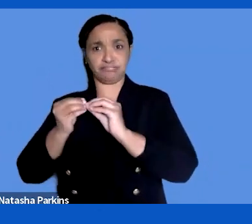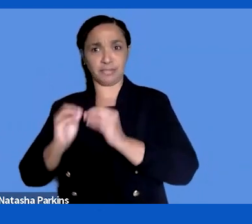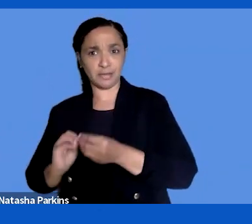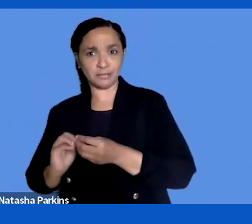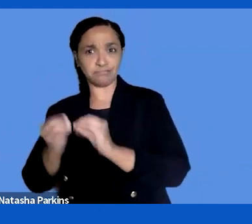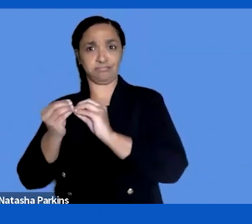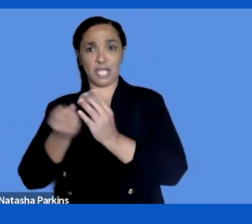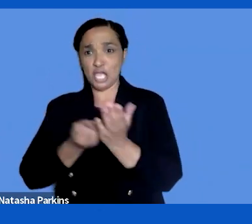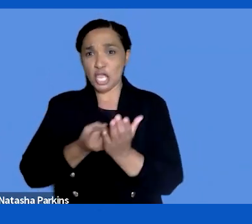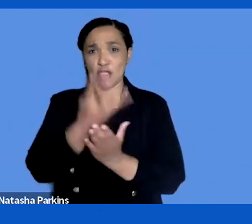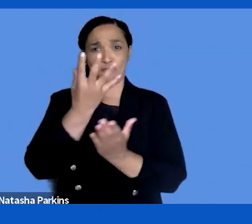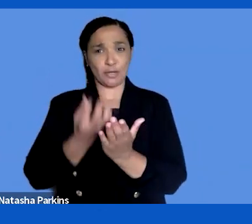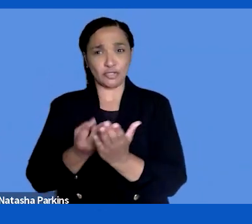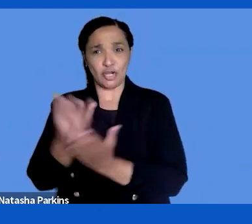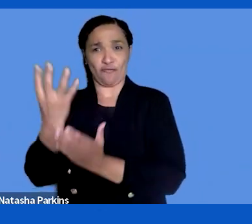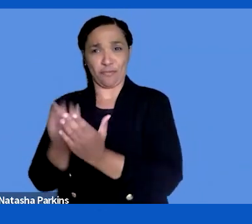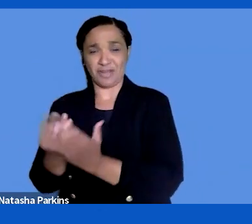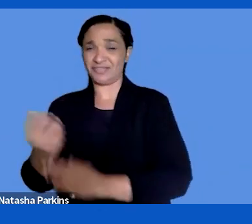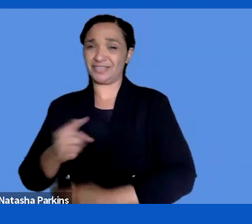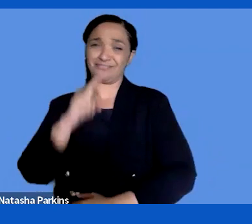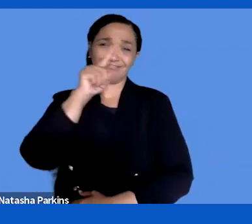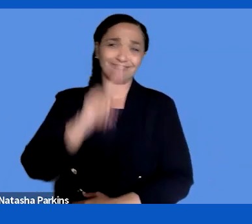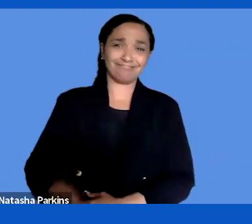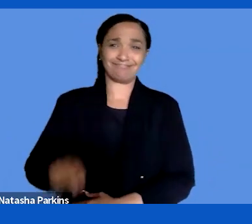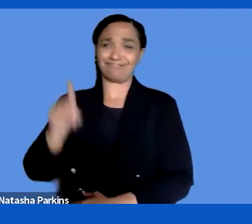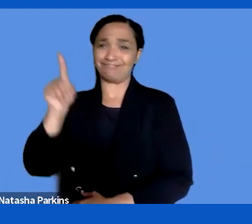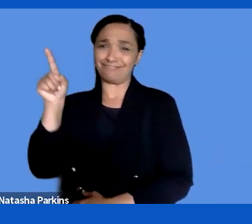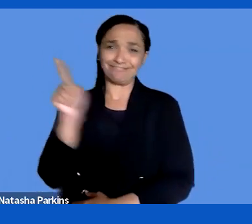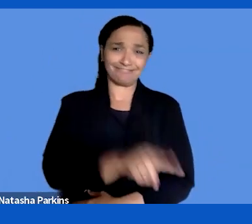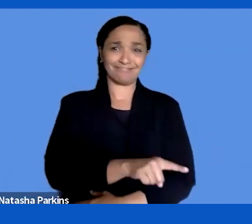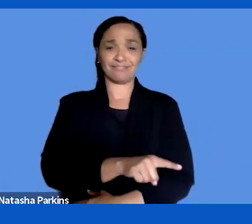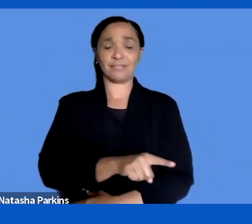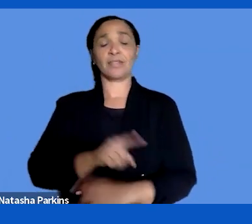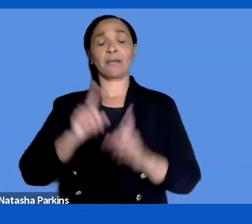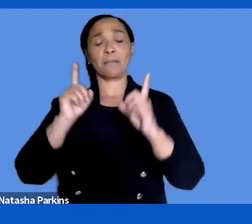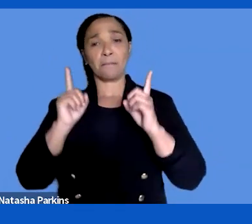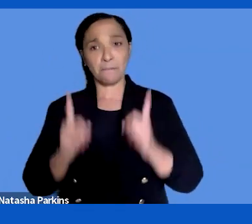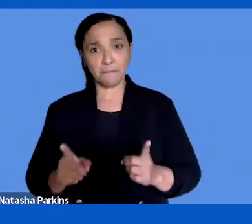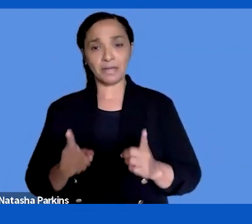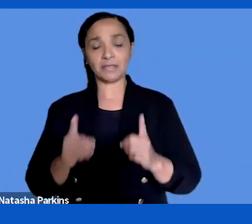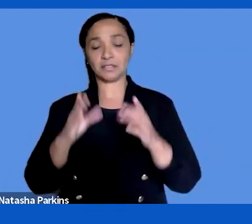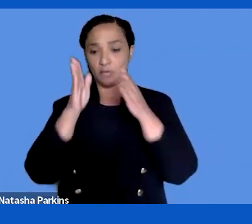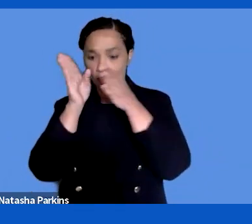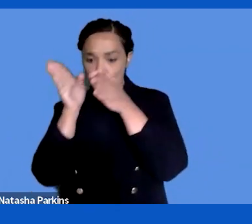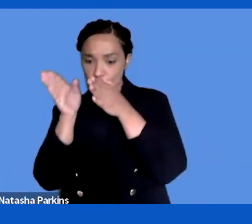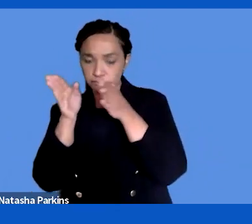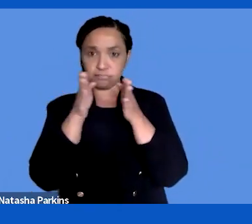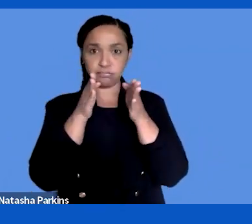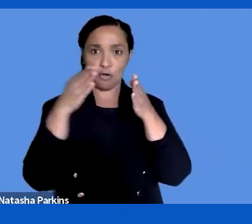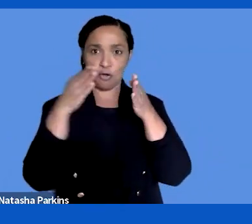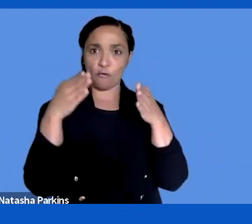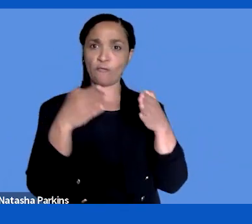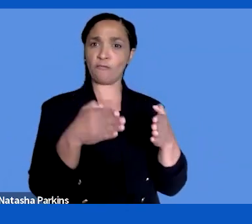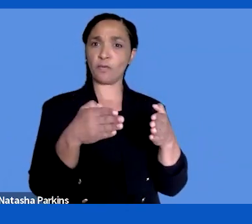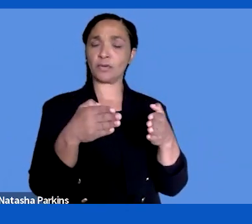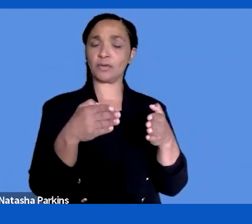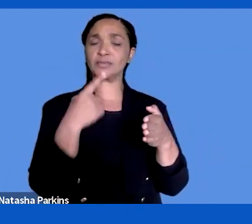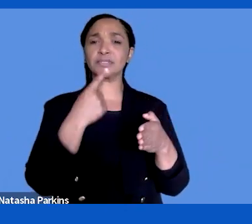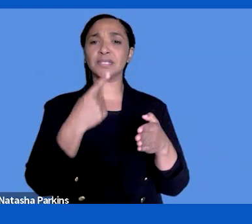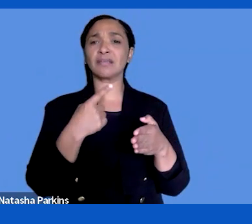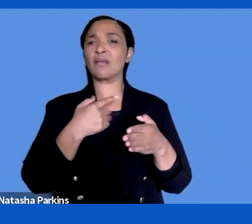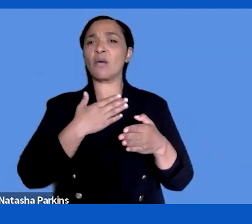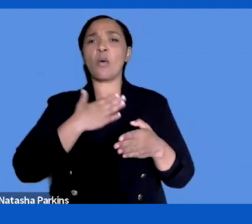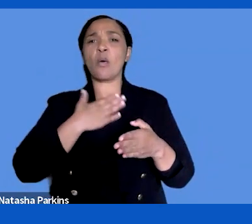go. We need to minimize and try to focus what do we want to say? It is so hopeless